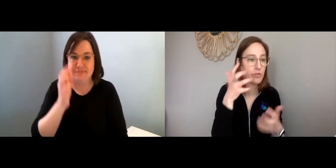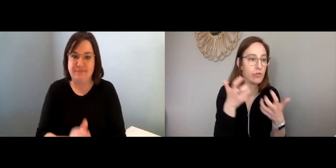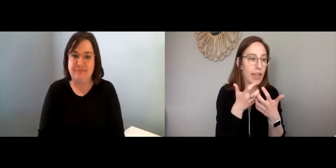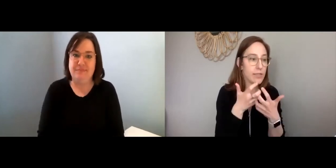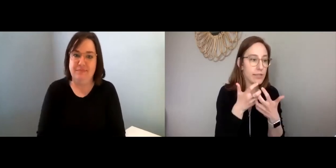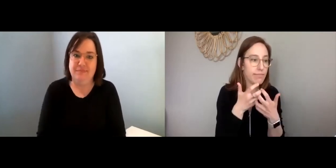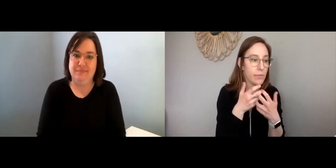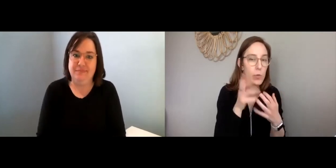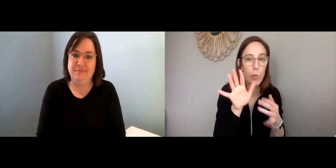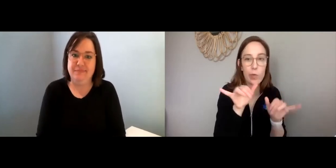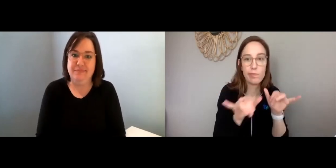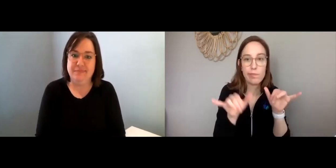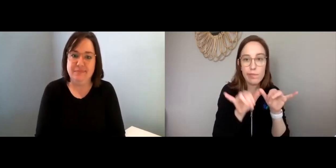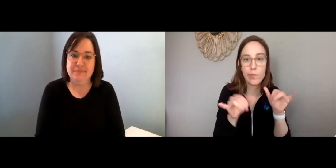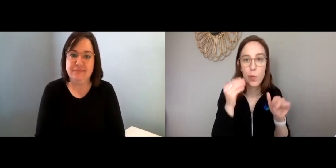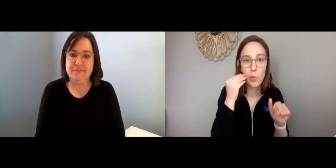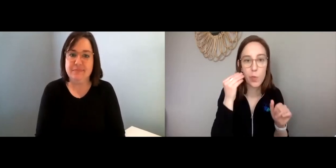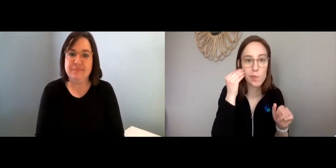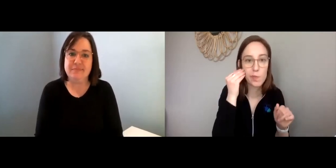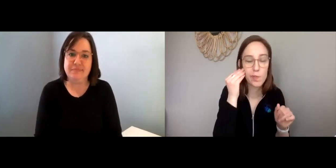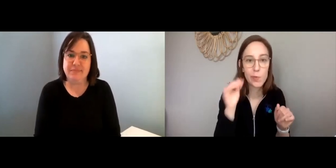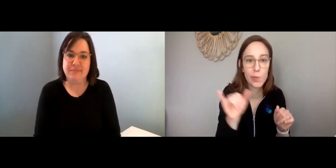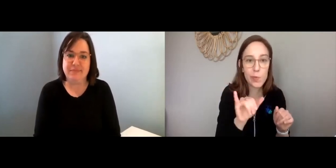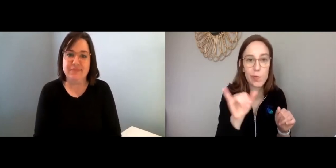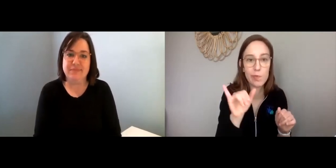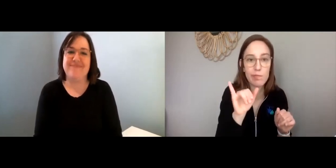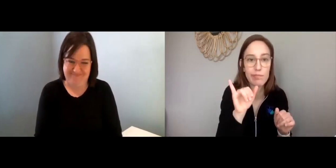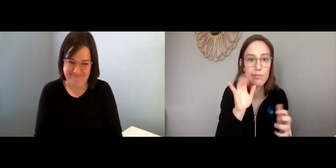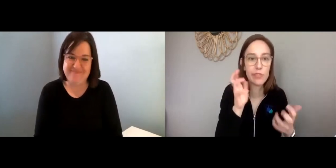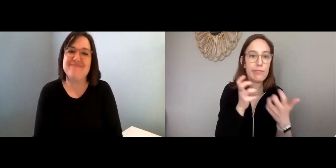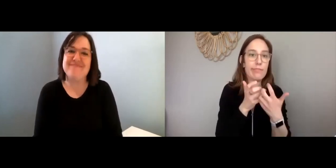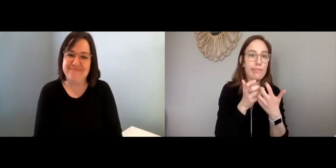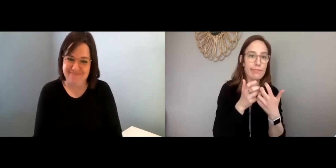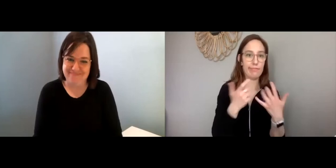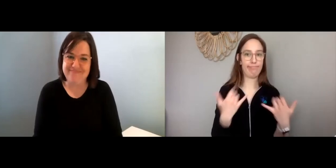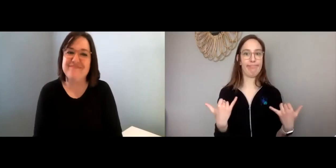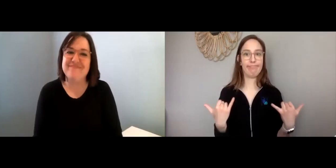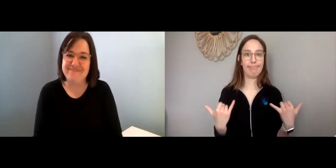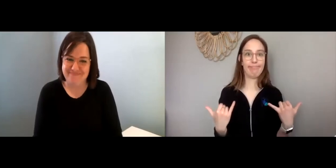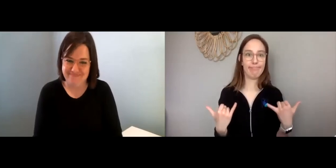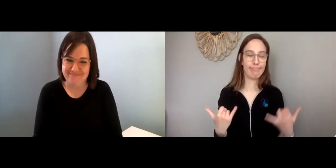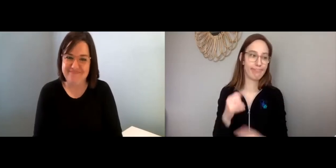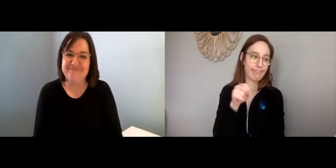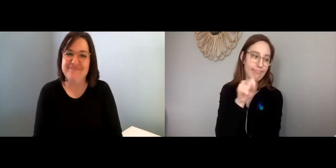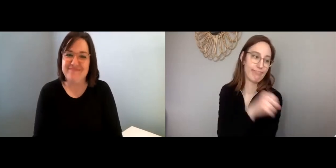Maggie: Yeah, plus just needing to adjust your routine now that you are at home, too.